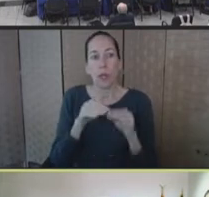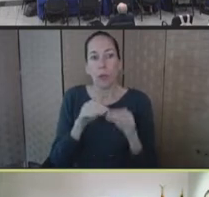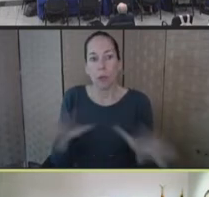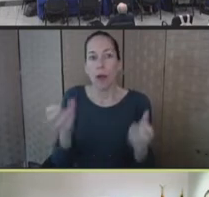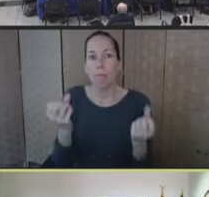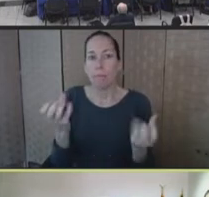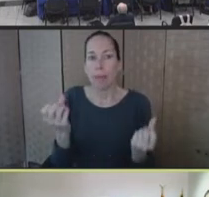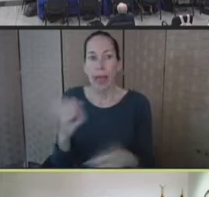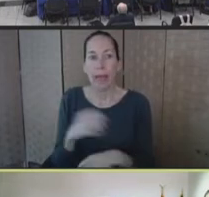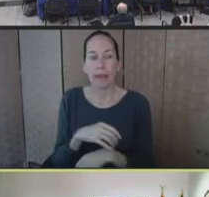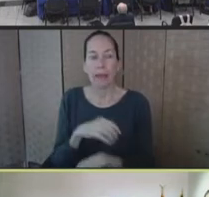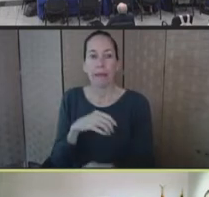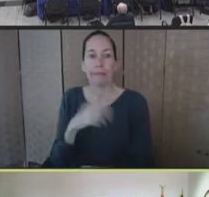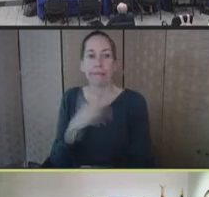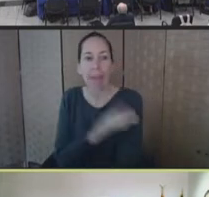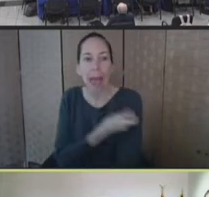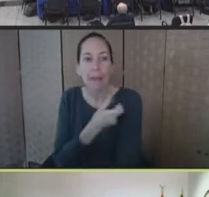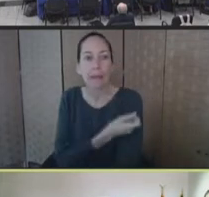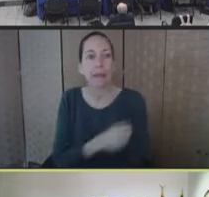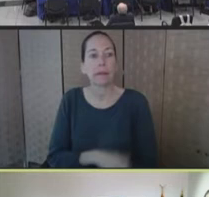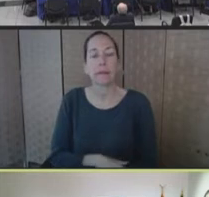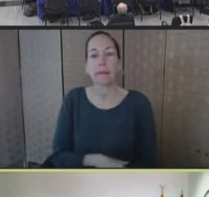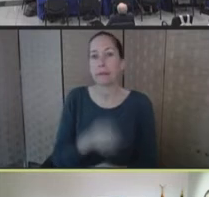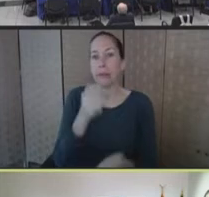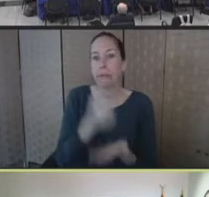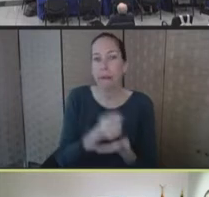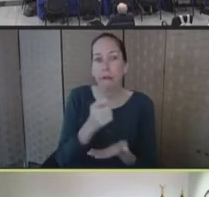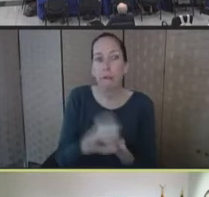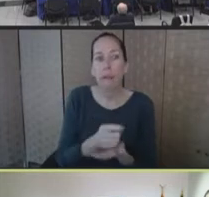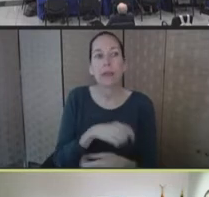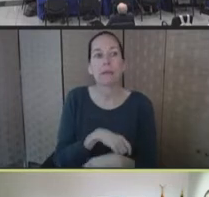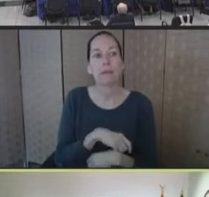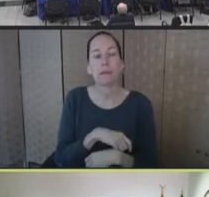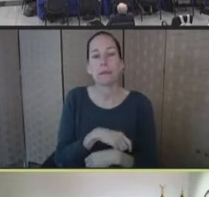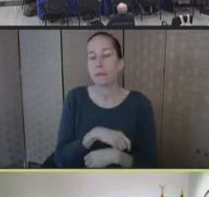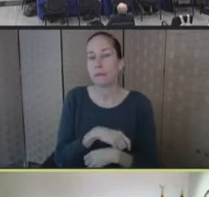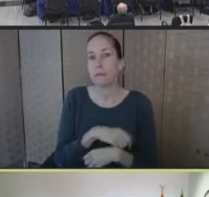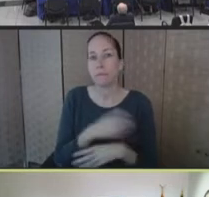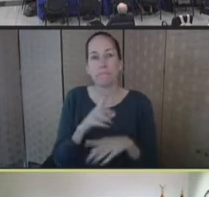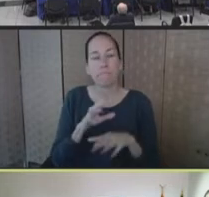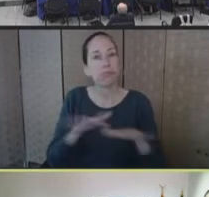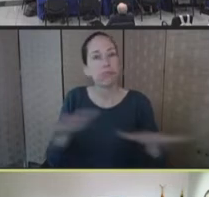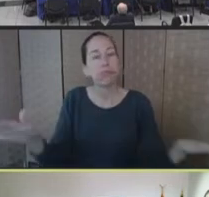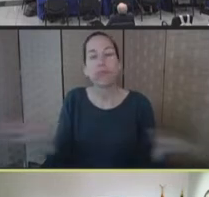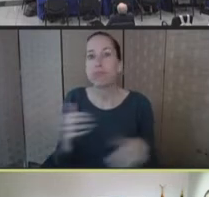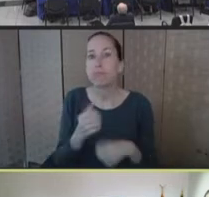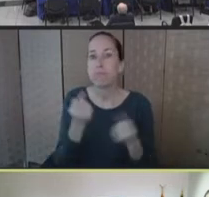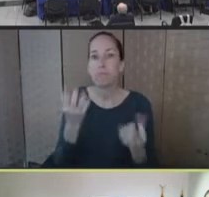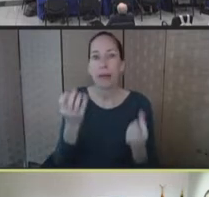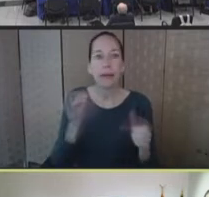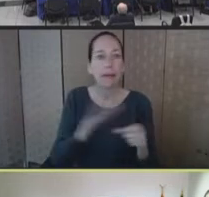nationwide to state jurisdictions to large cities that have been impacted.